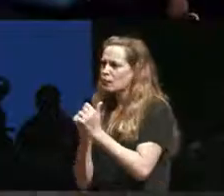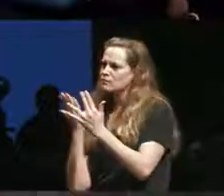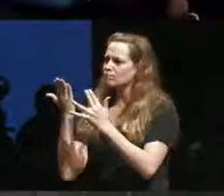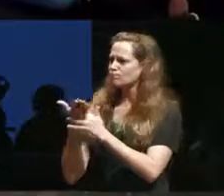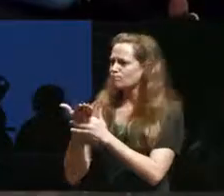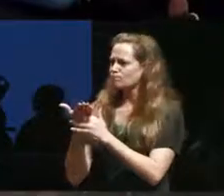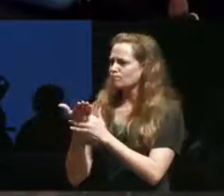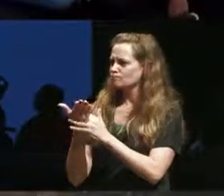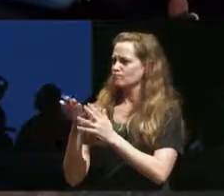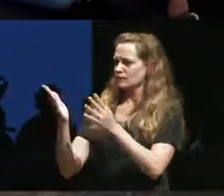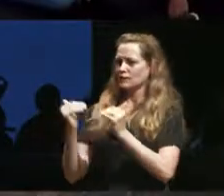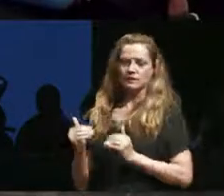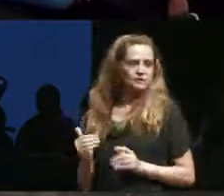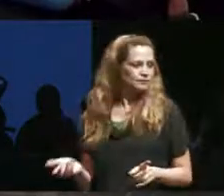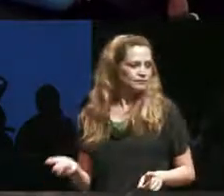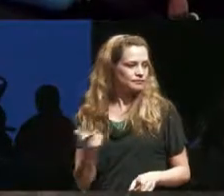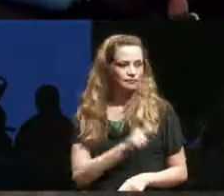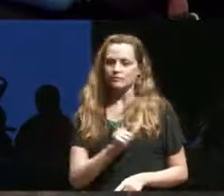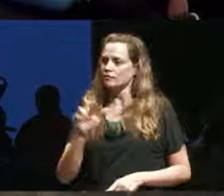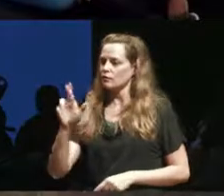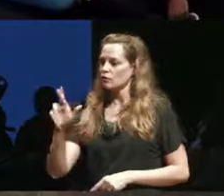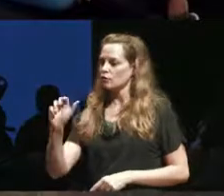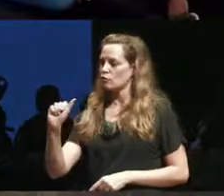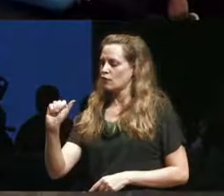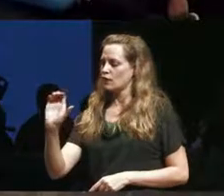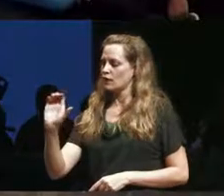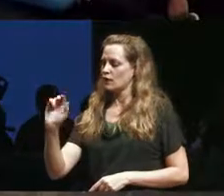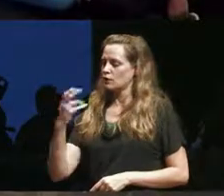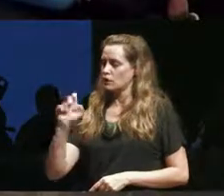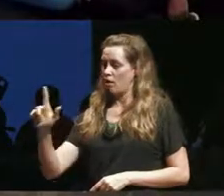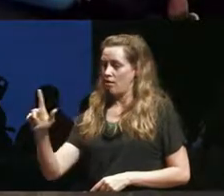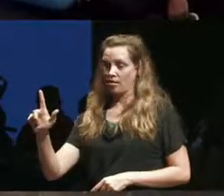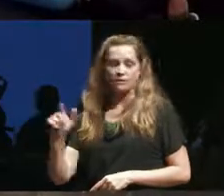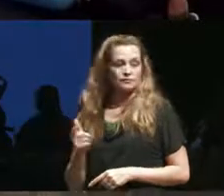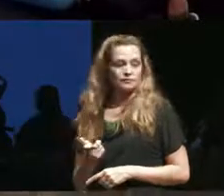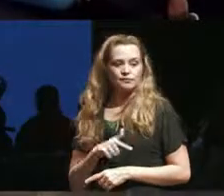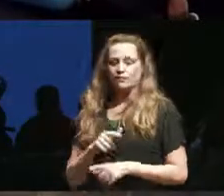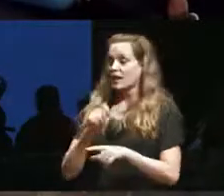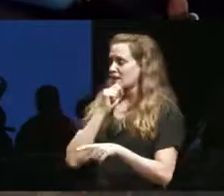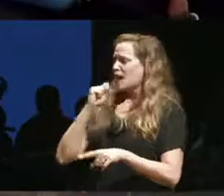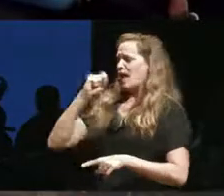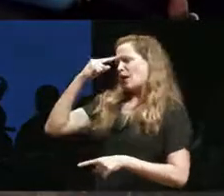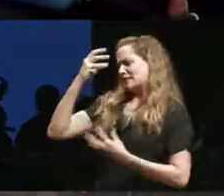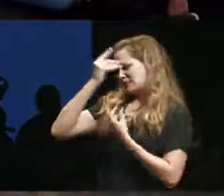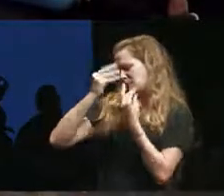it's Rachel speaking Cyrus I was thinking while you were talking about